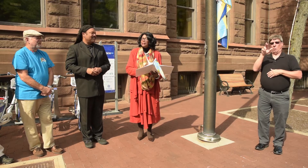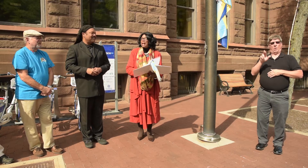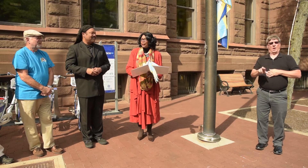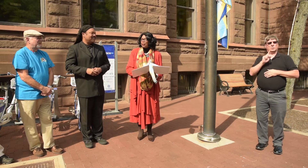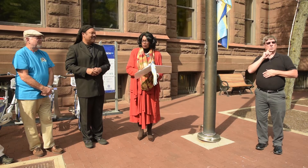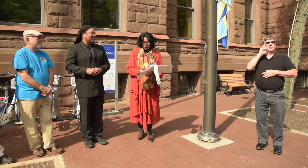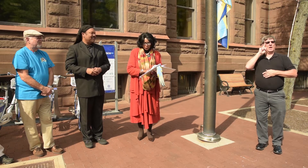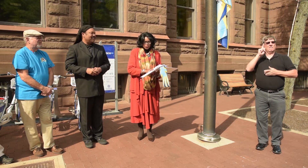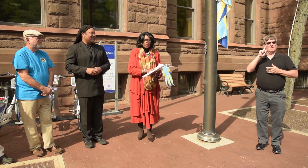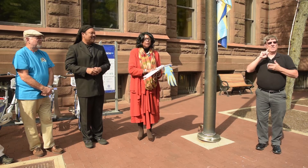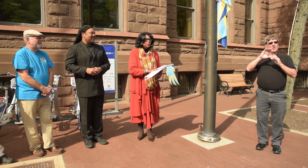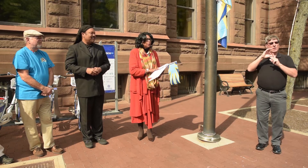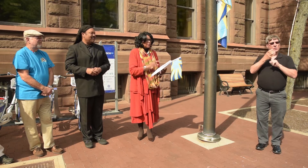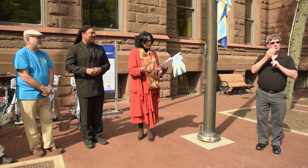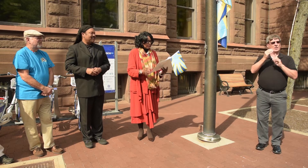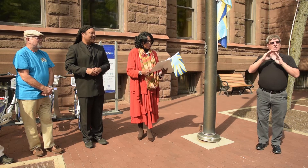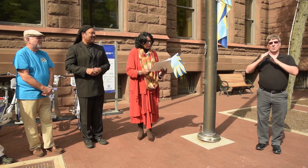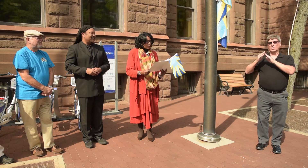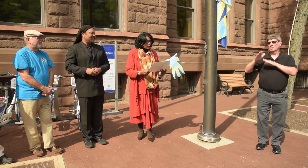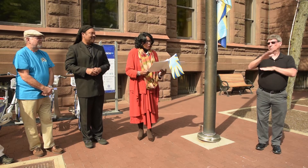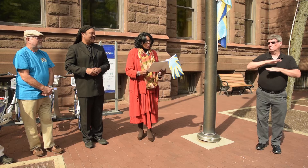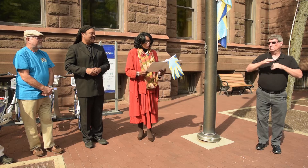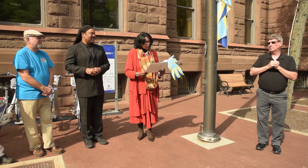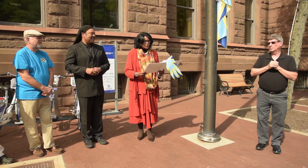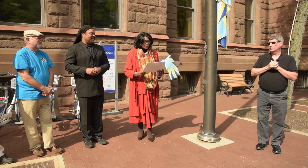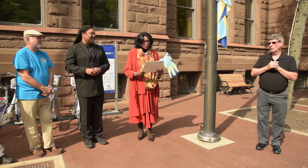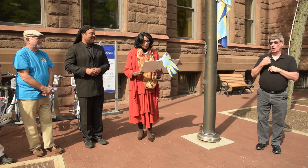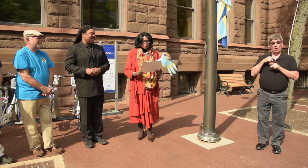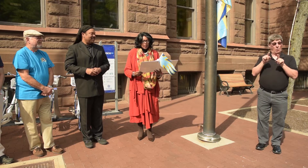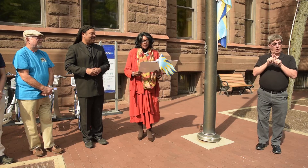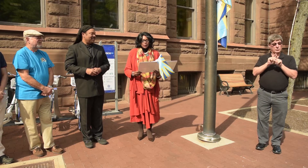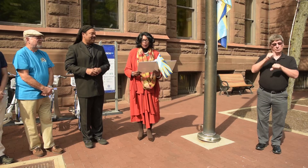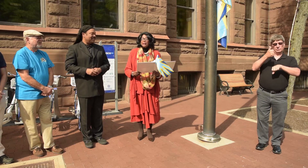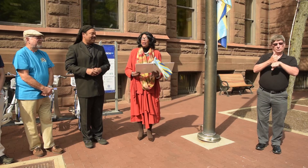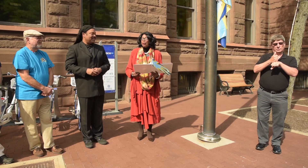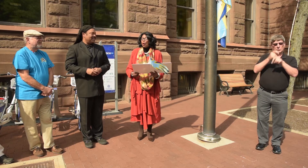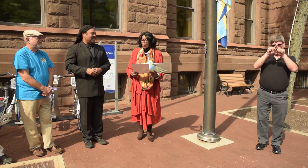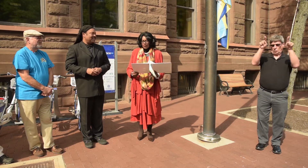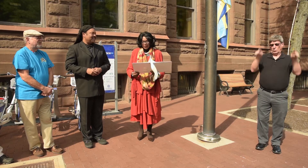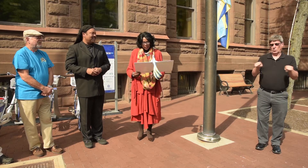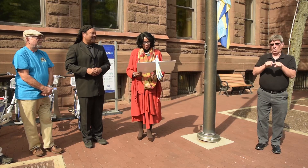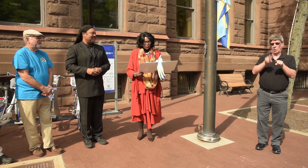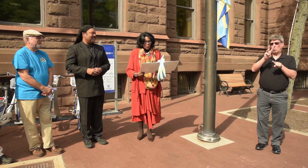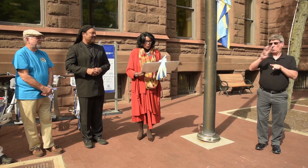deaf culture and community we'll also be putting up a notice on our web page with